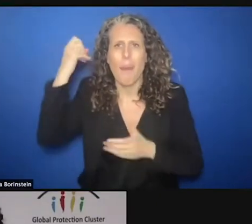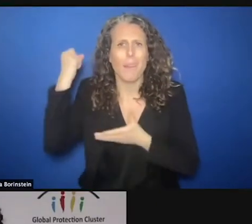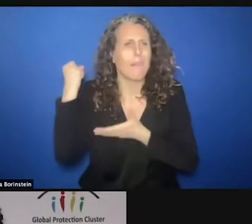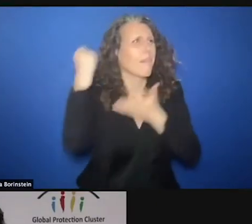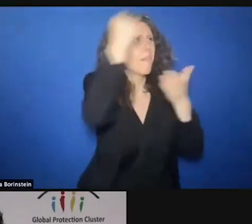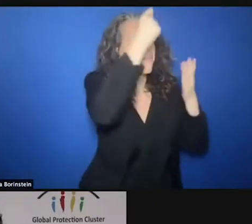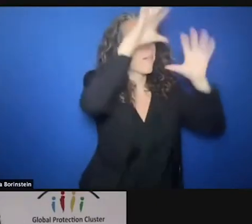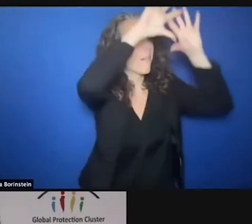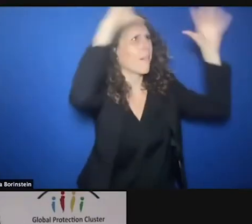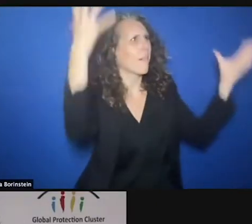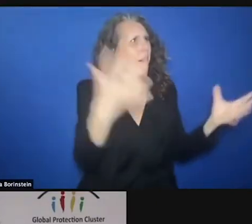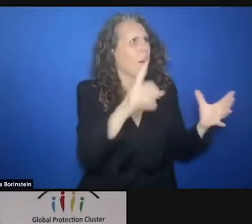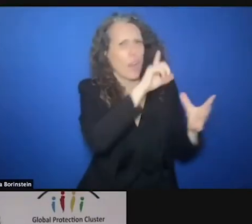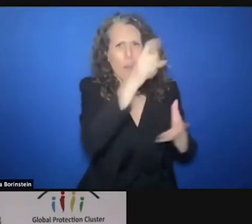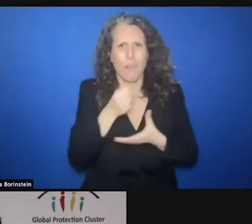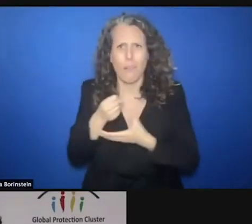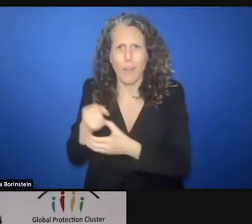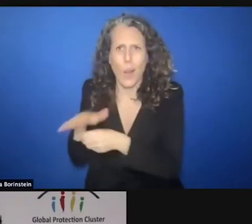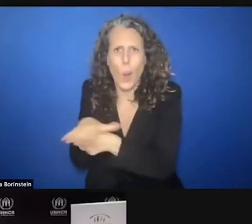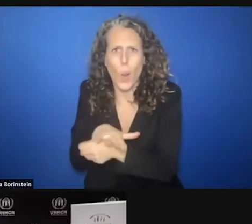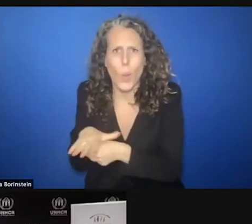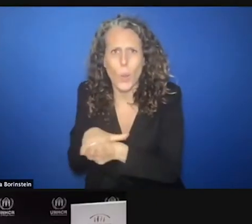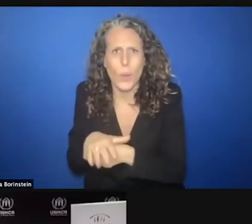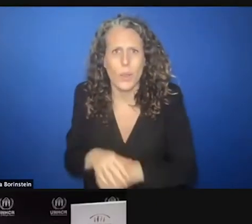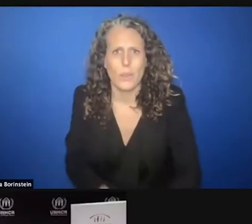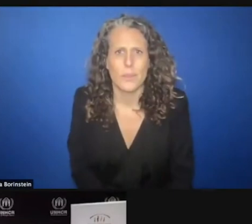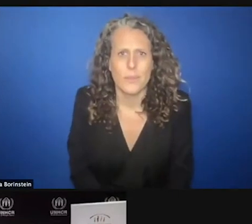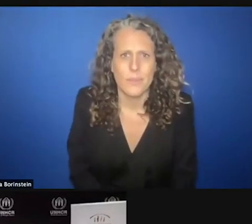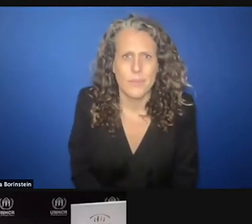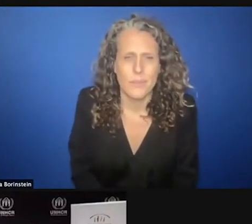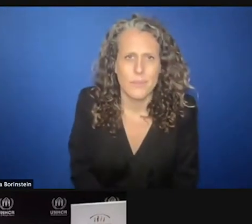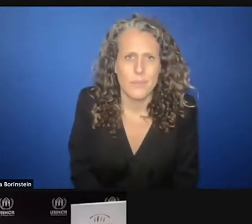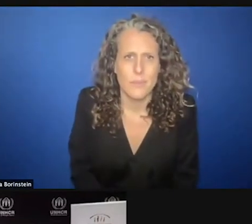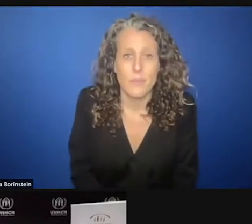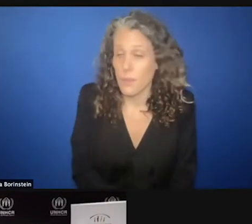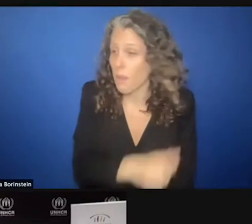William. Can you give Maye some good news? If we are going to say those things and they're